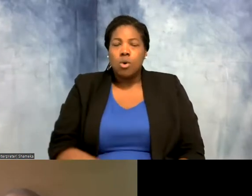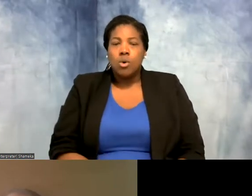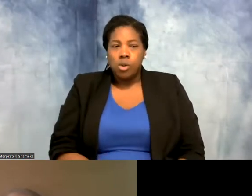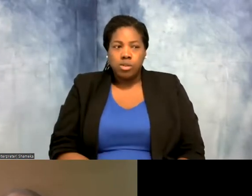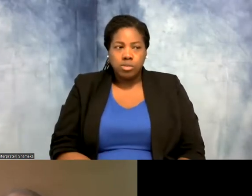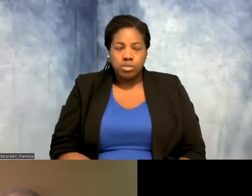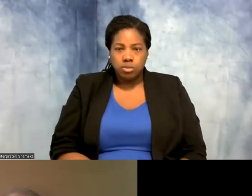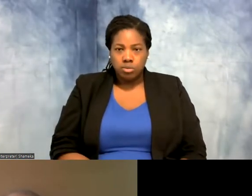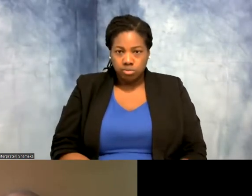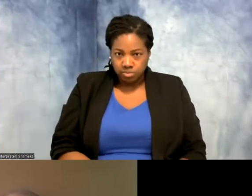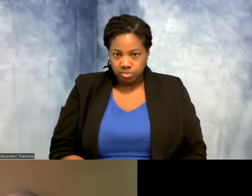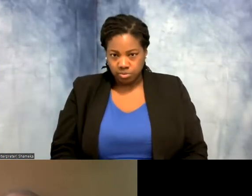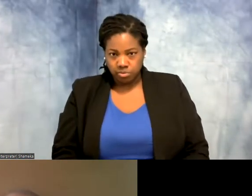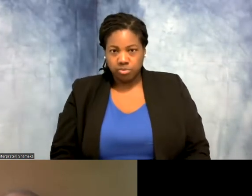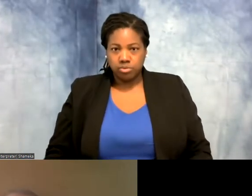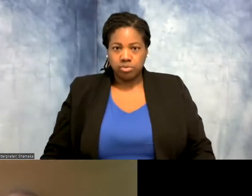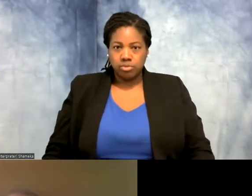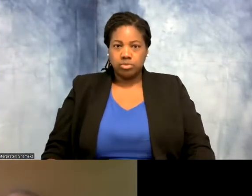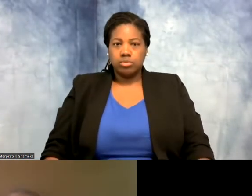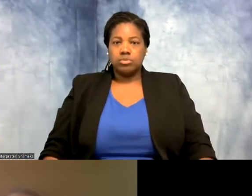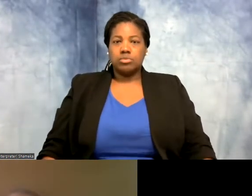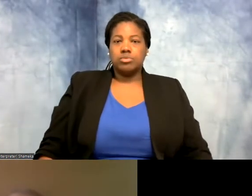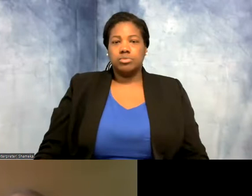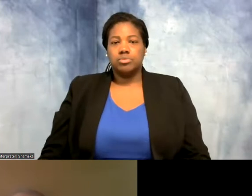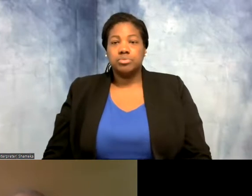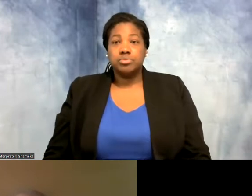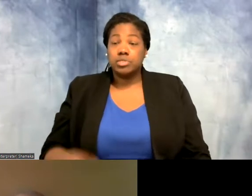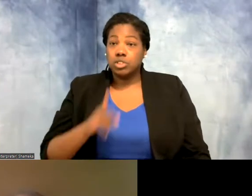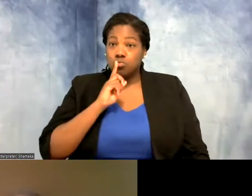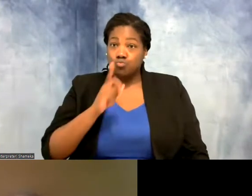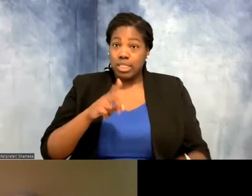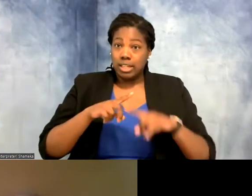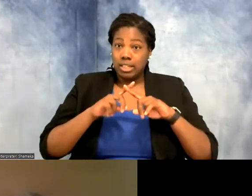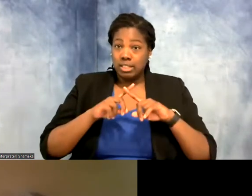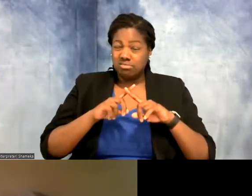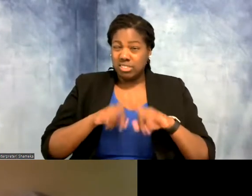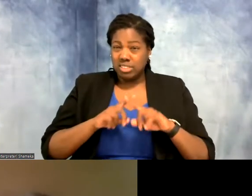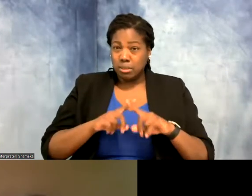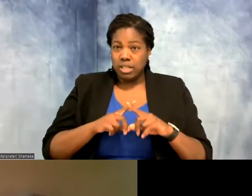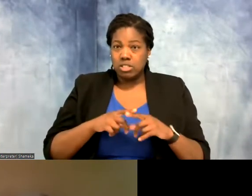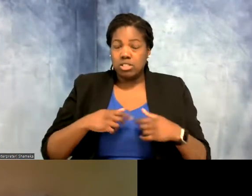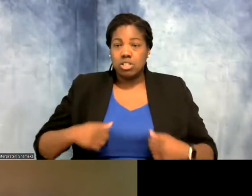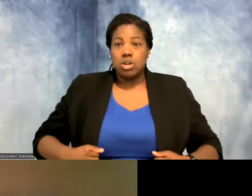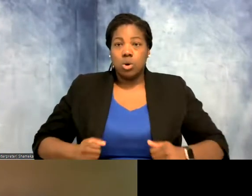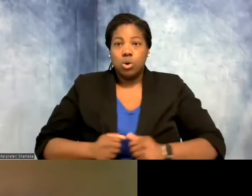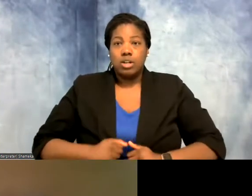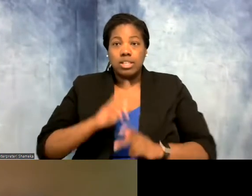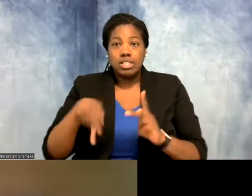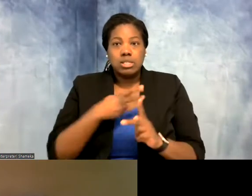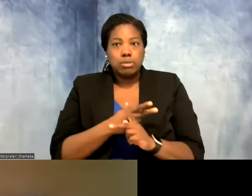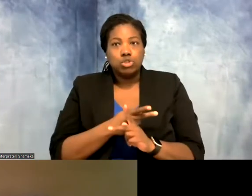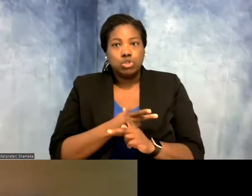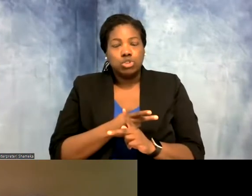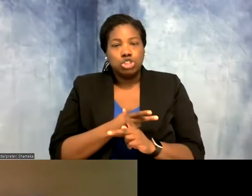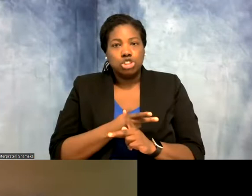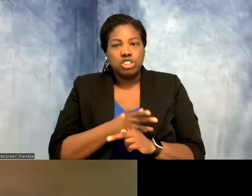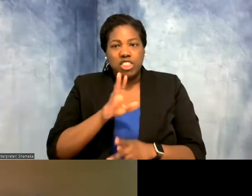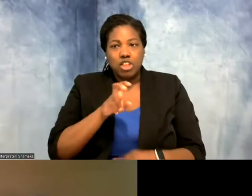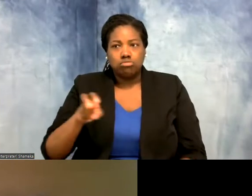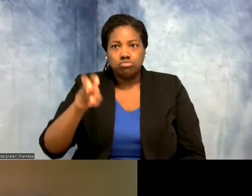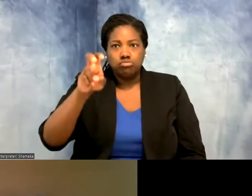Allie: Yeah, so again, it really depends on the individual, species, and where it's going, and the